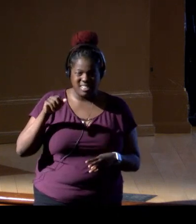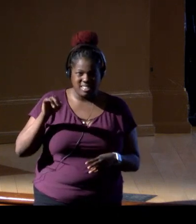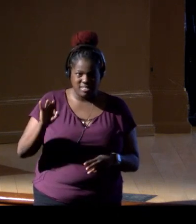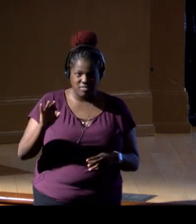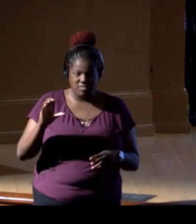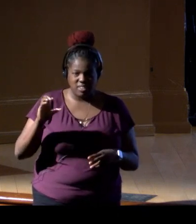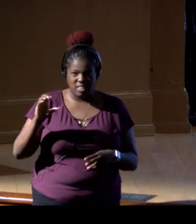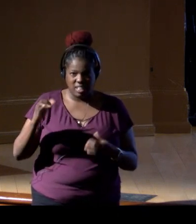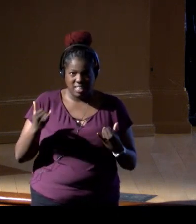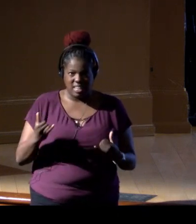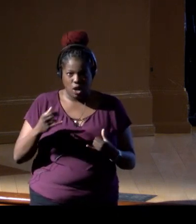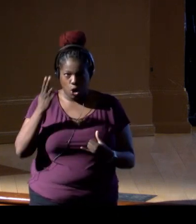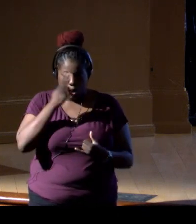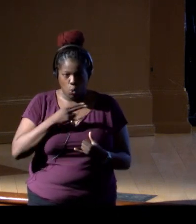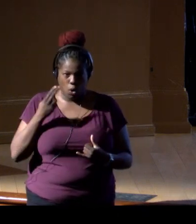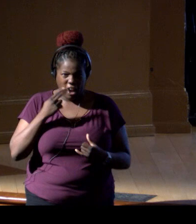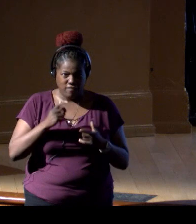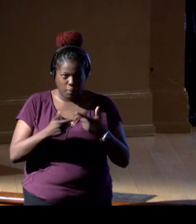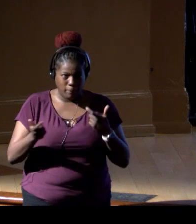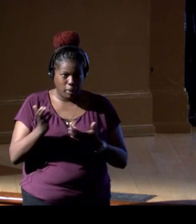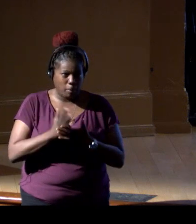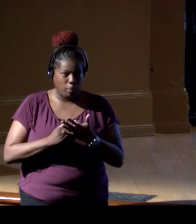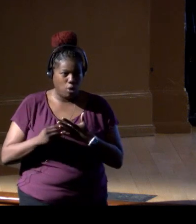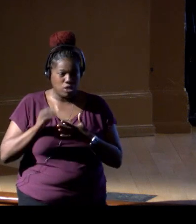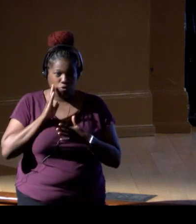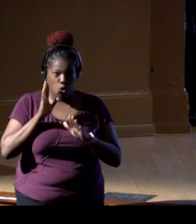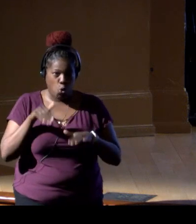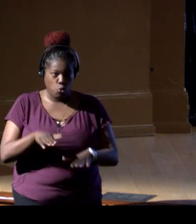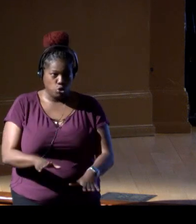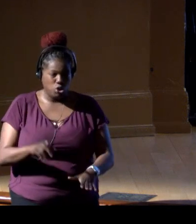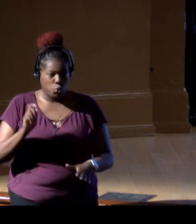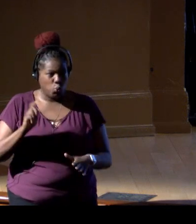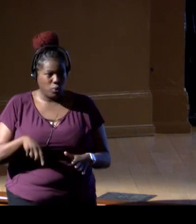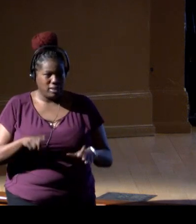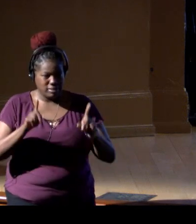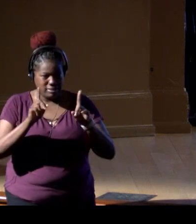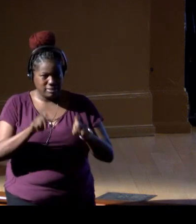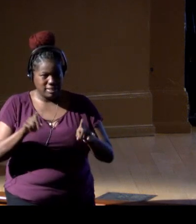so huge areas of the ocean. So we have to assess for our potential activities.